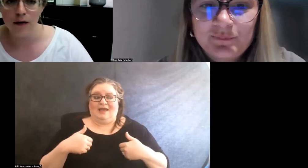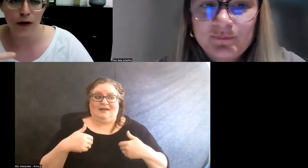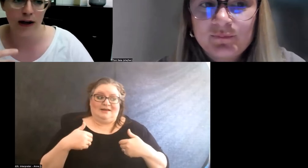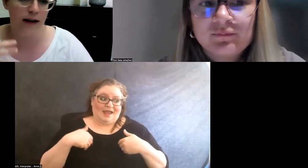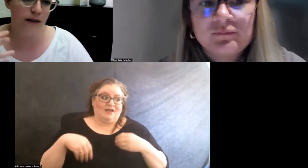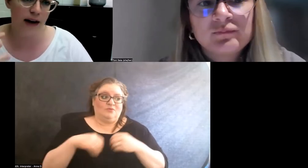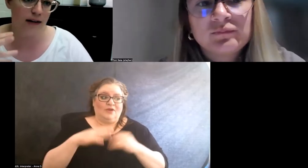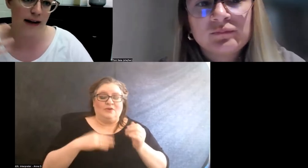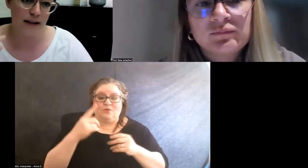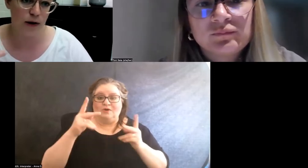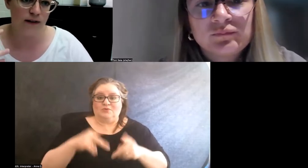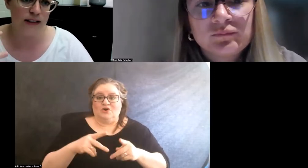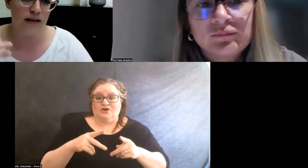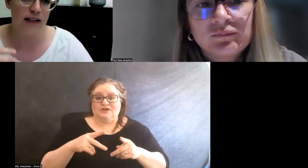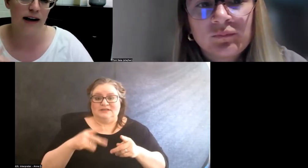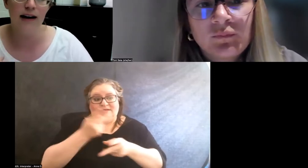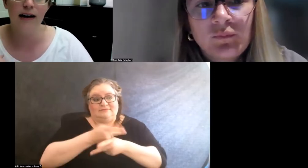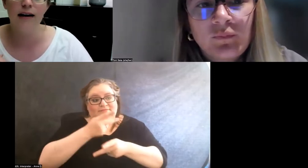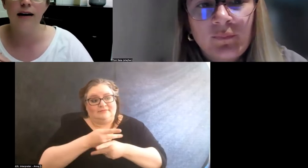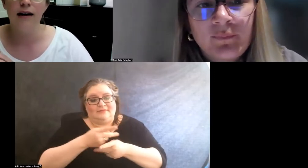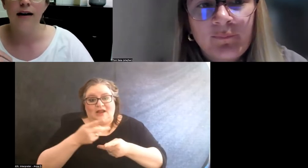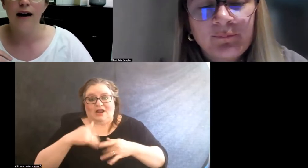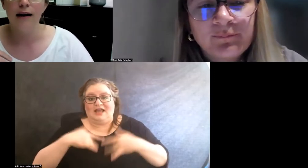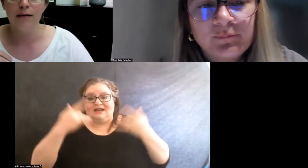covering an event, like sort of facilitating it, right?